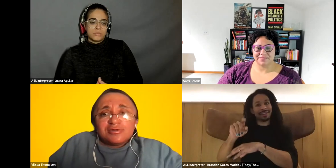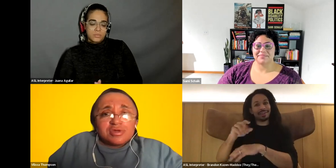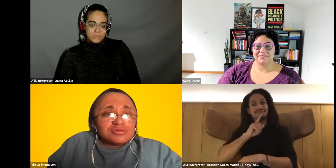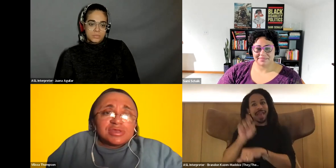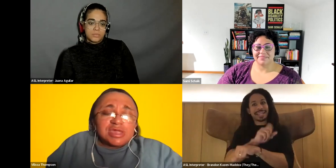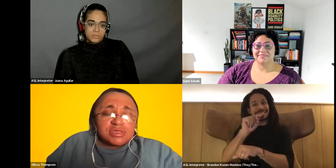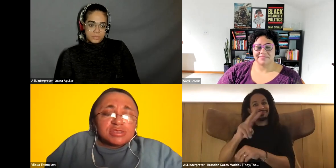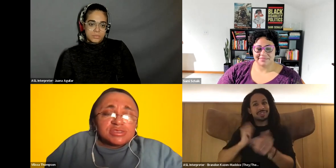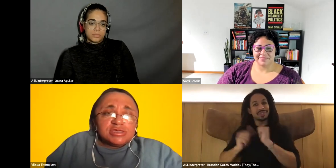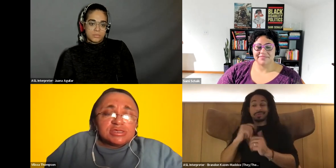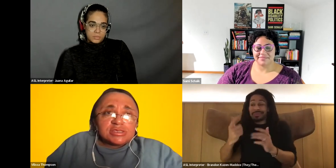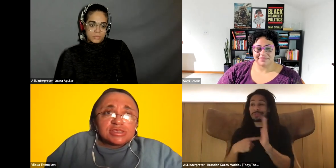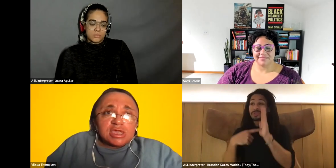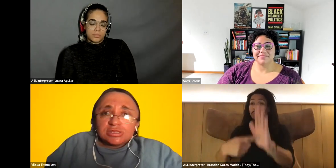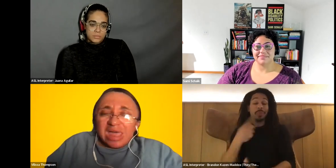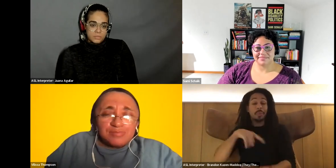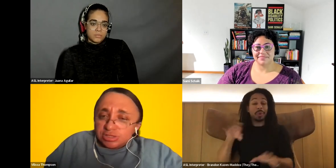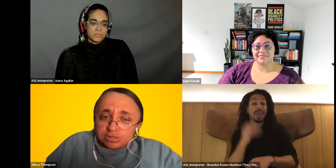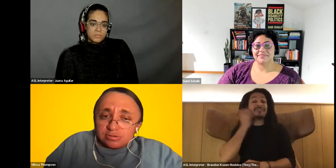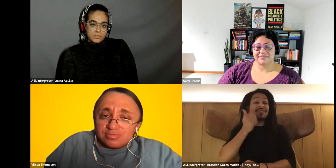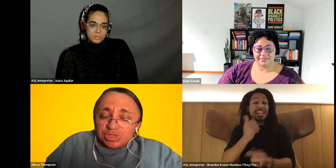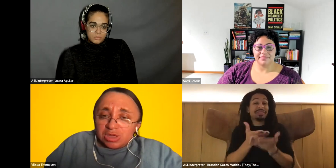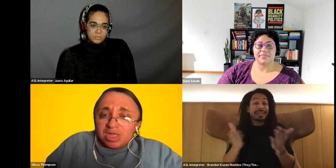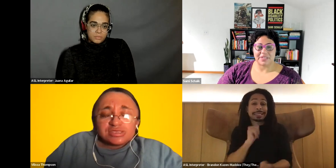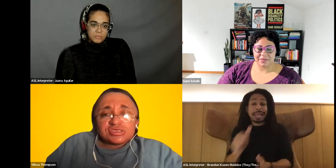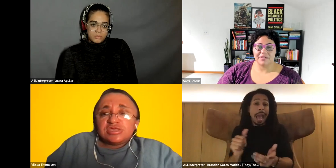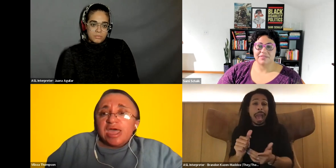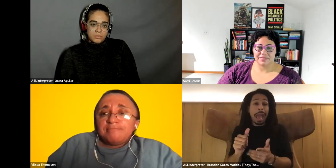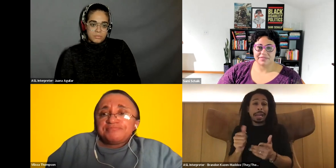Vilissa Thompson: we are doing everything things, and it's not a big deal, you know, and to see that